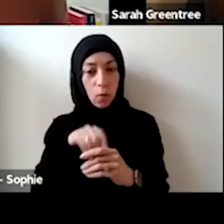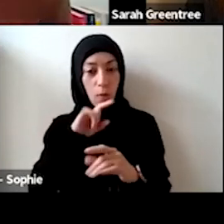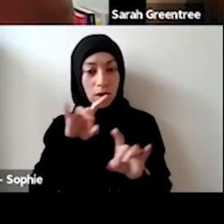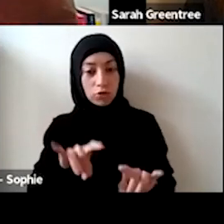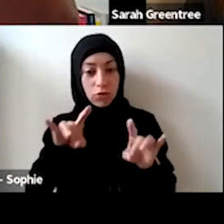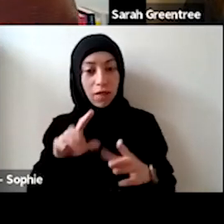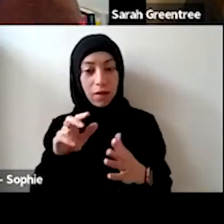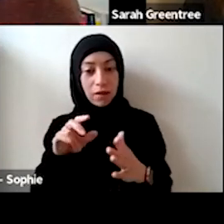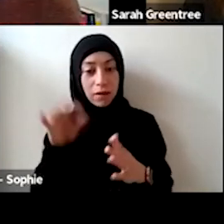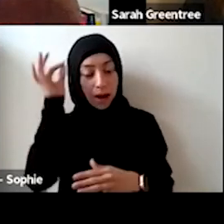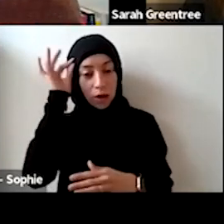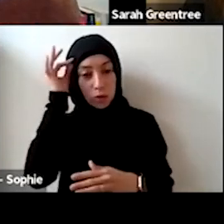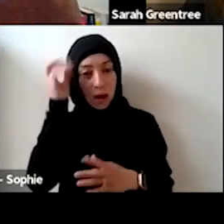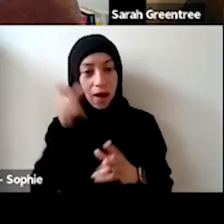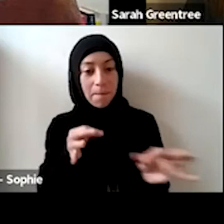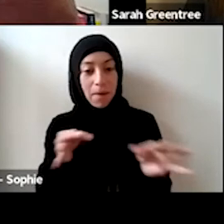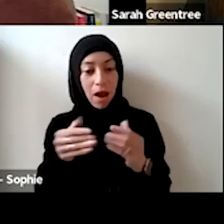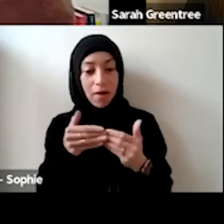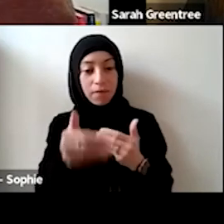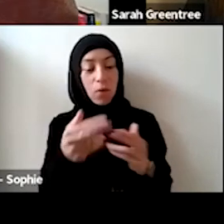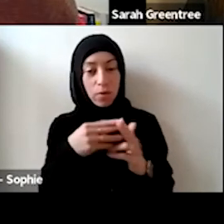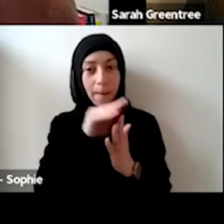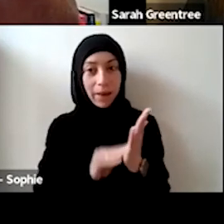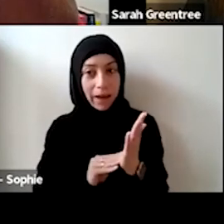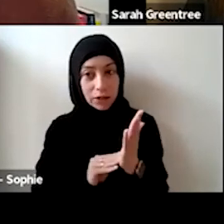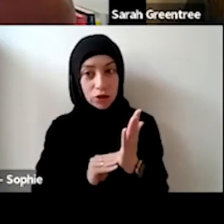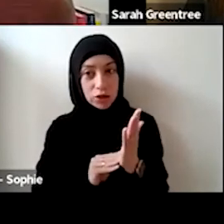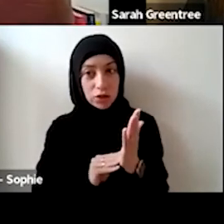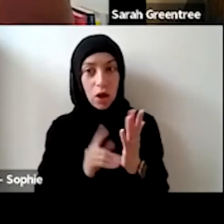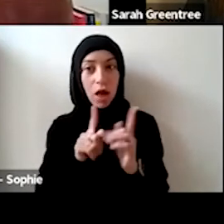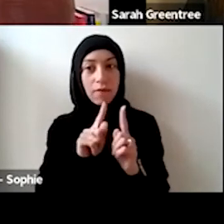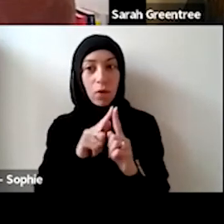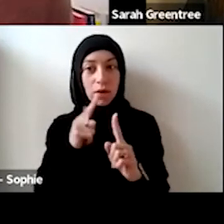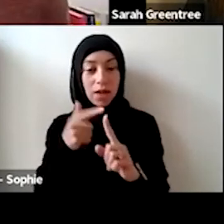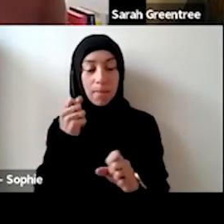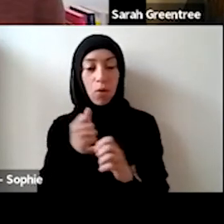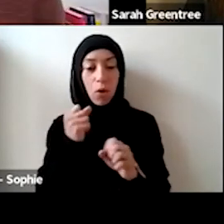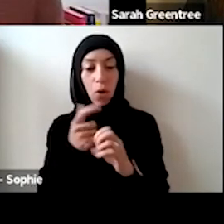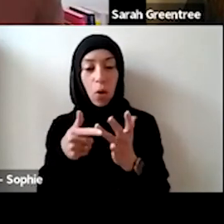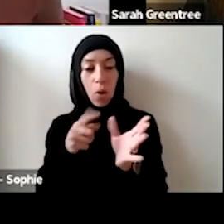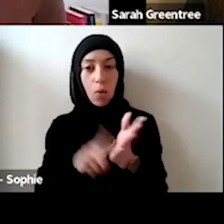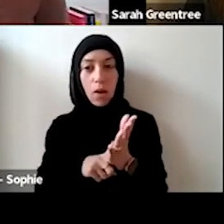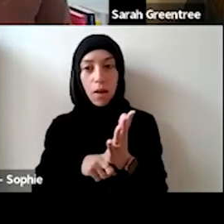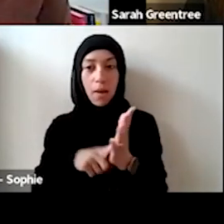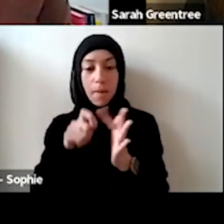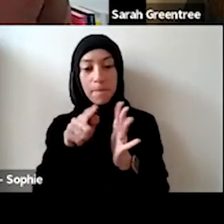new strap plan launch in the period of application that is, will the goal post be changing? Gold Coast